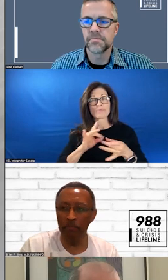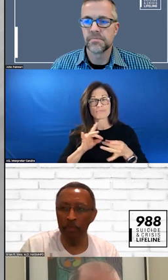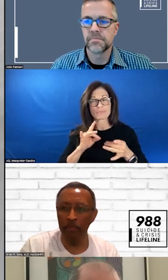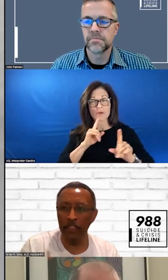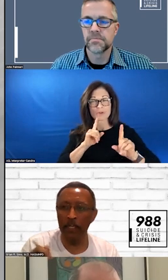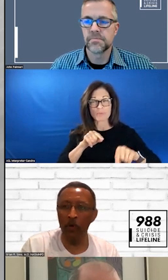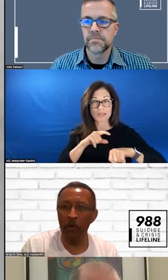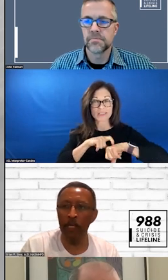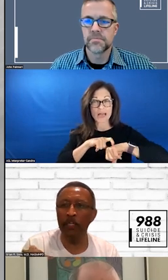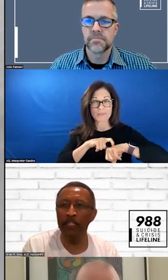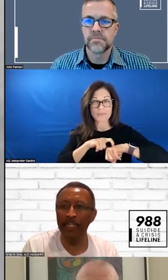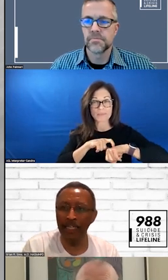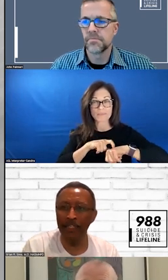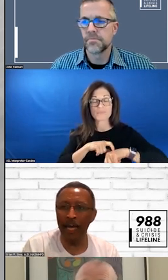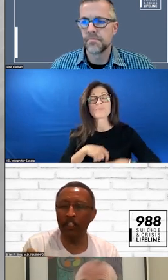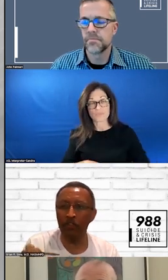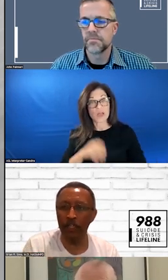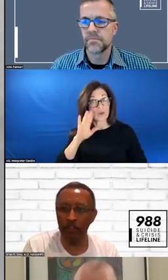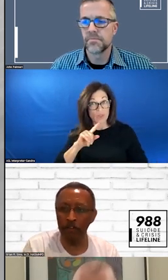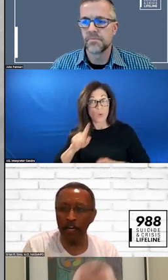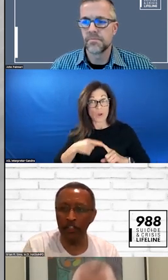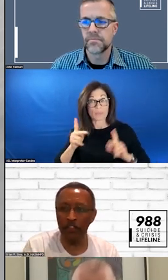TIME. WHEN PEOPLE ARE IN NEED, THAT IS A CRITICAL FACTOR.